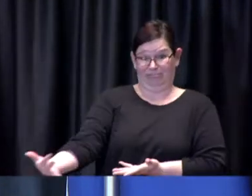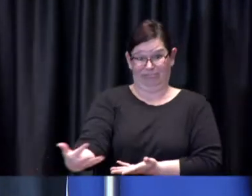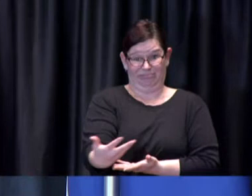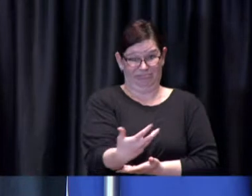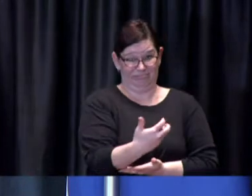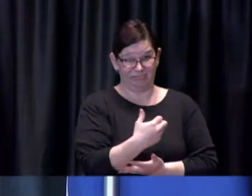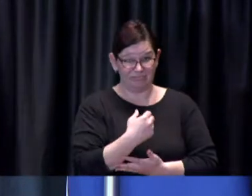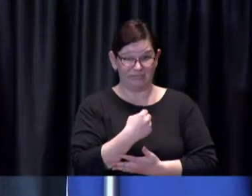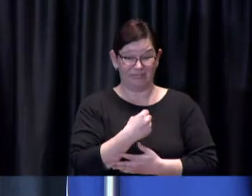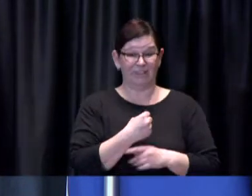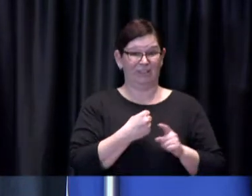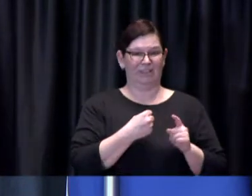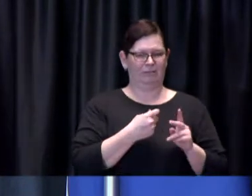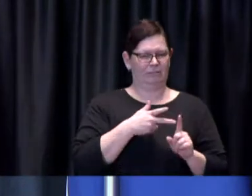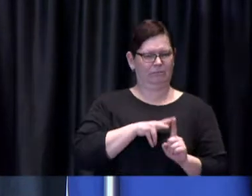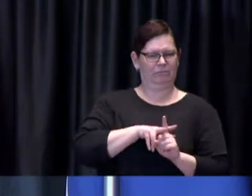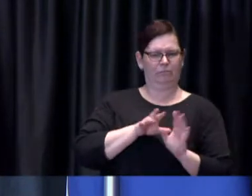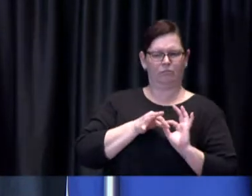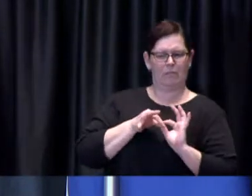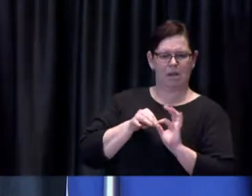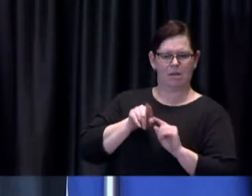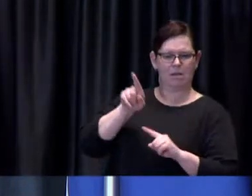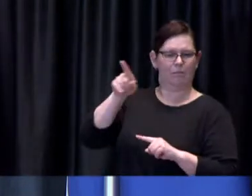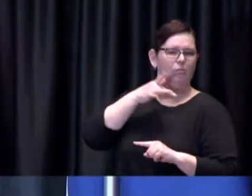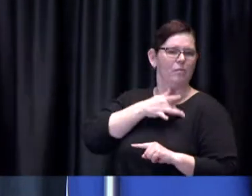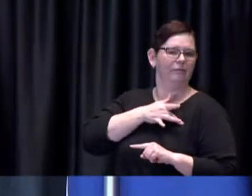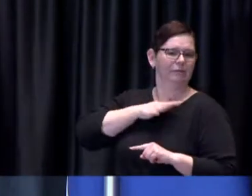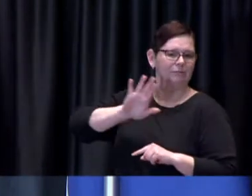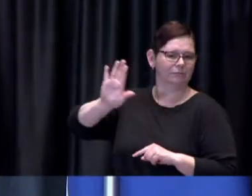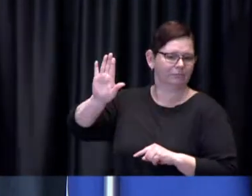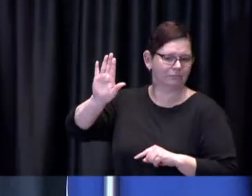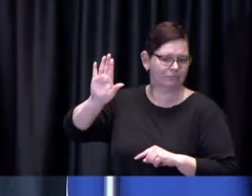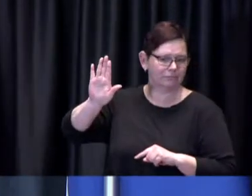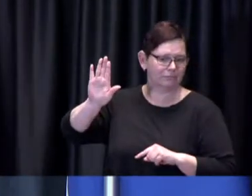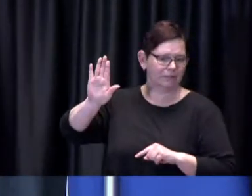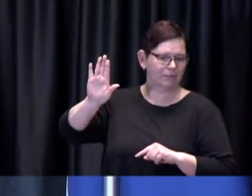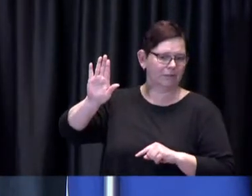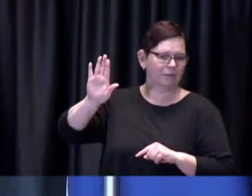uh this is the method by which um we are all throughout the province uh